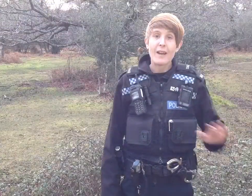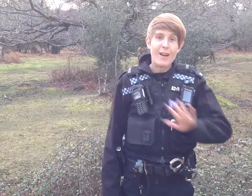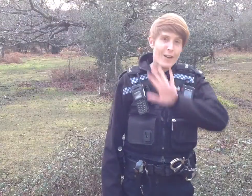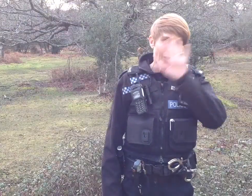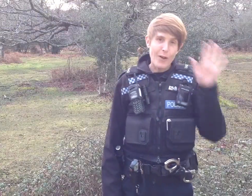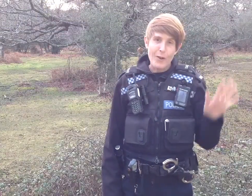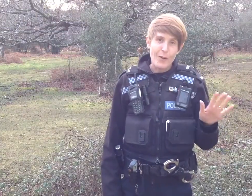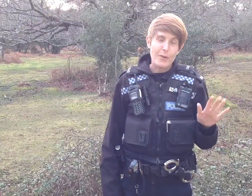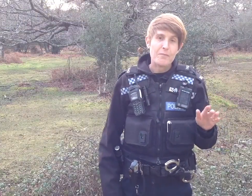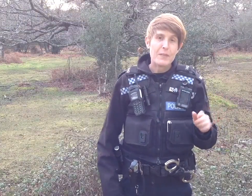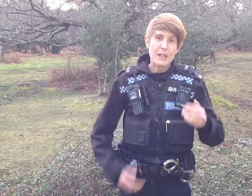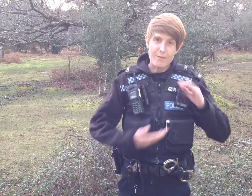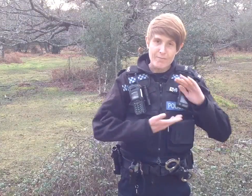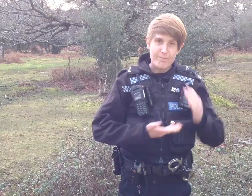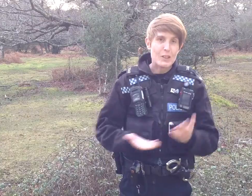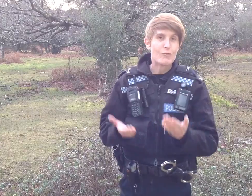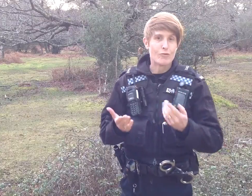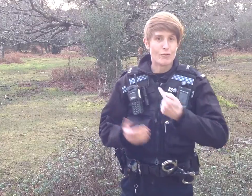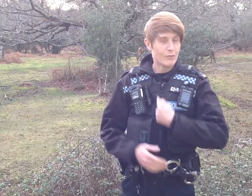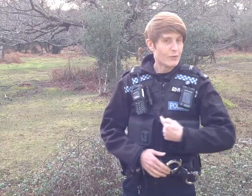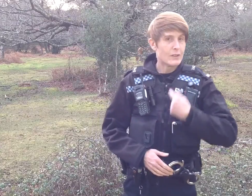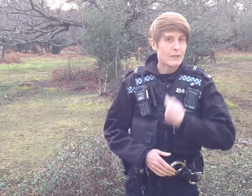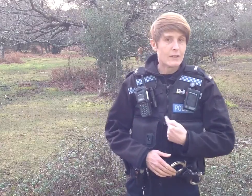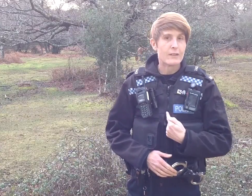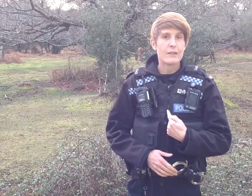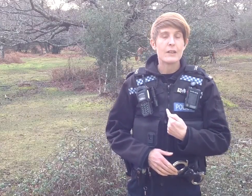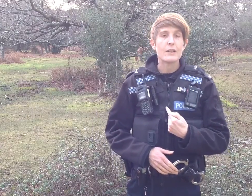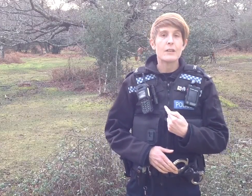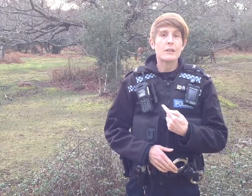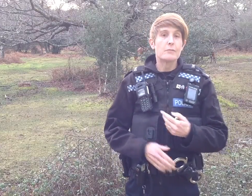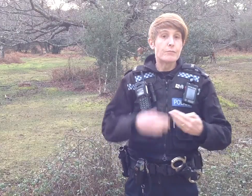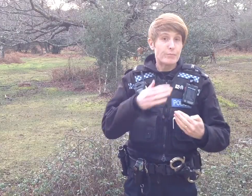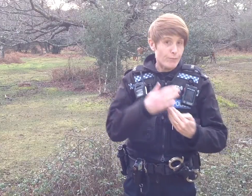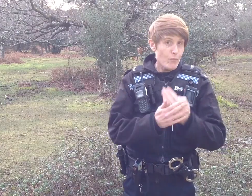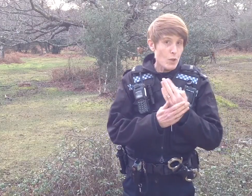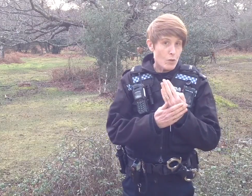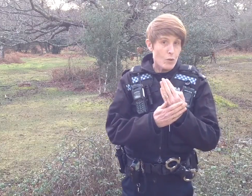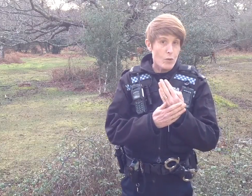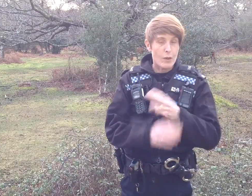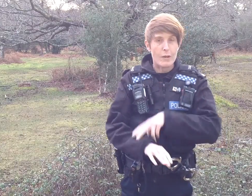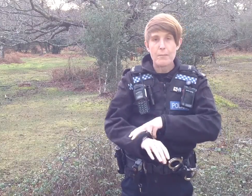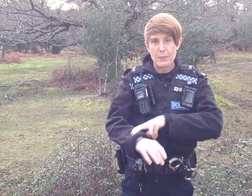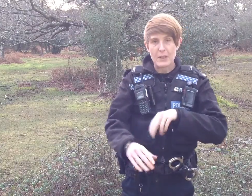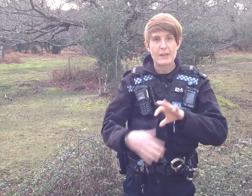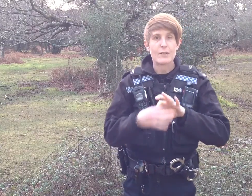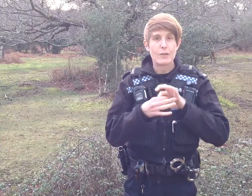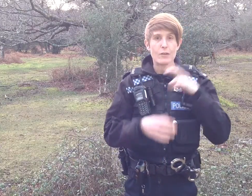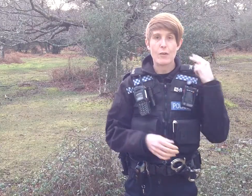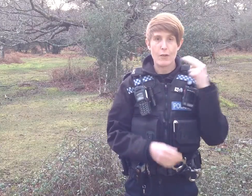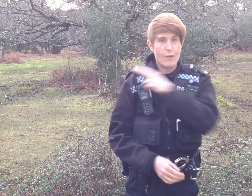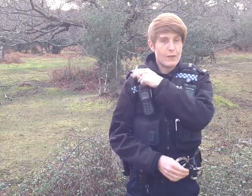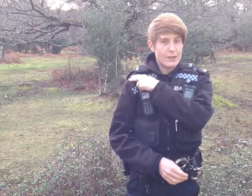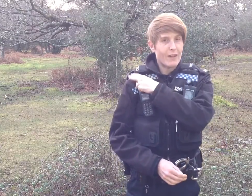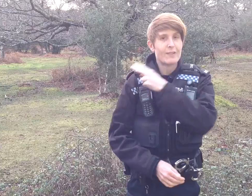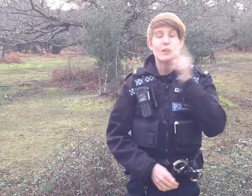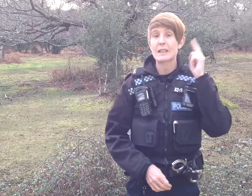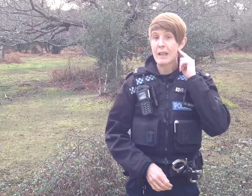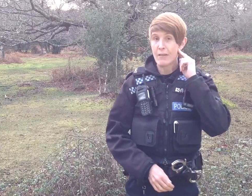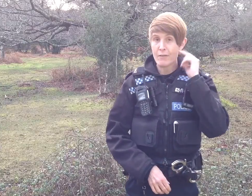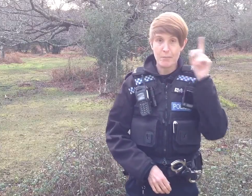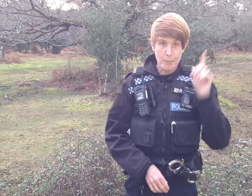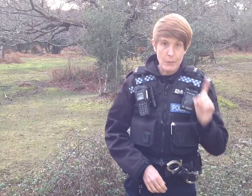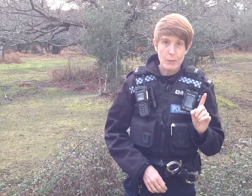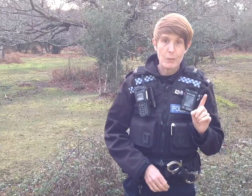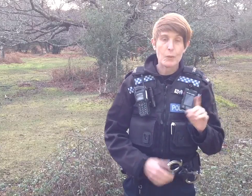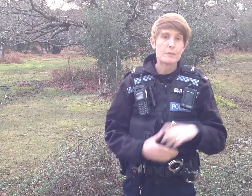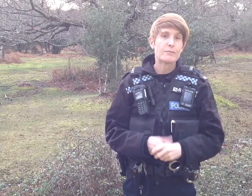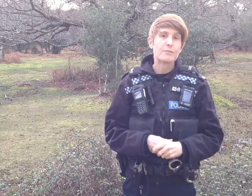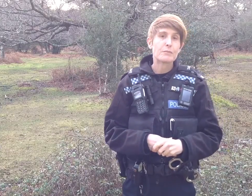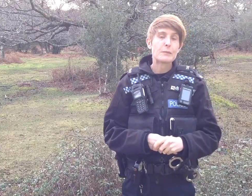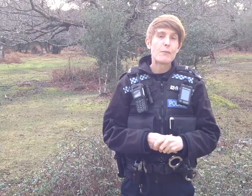Hello! I'd like to introduce myself as a new Police Link Officer for Deaf people.